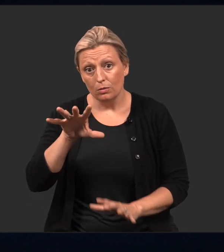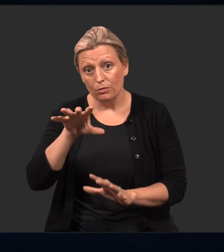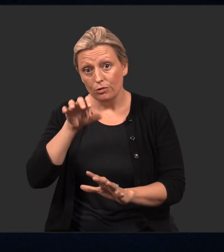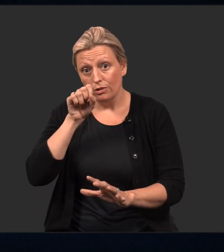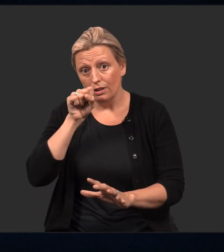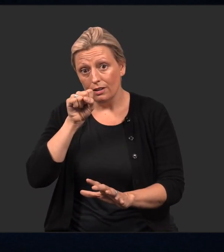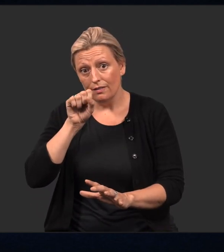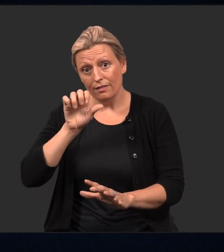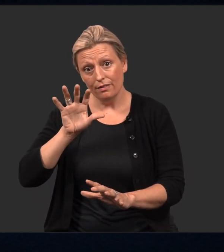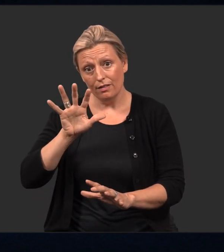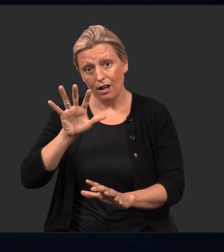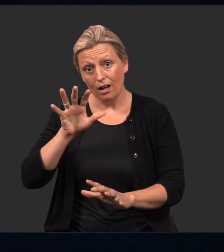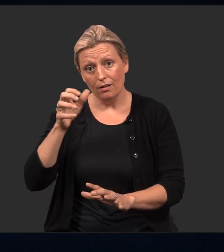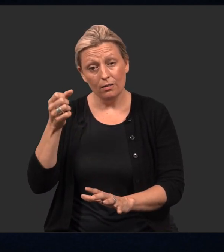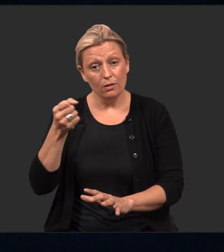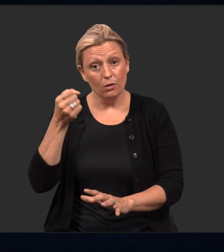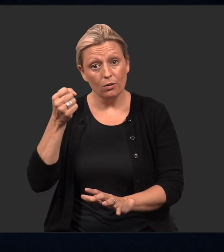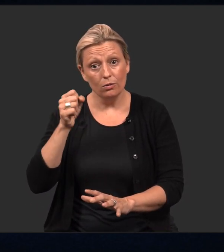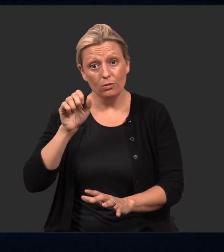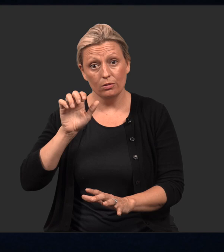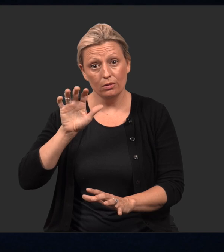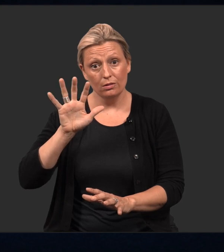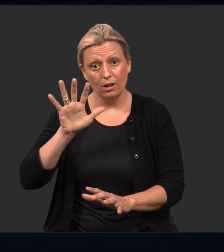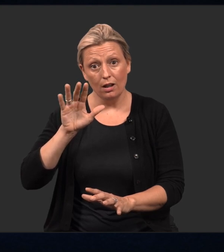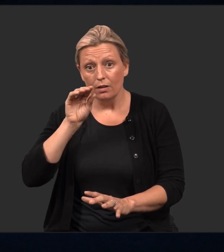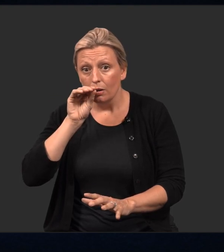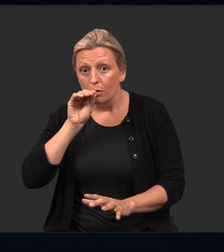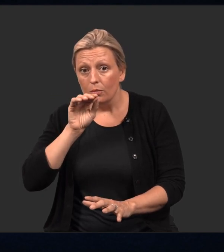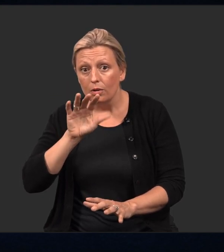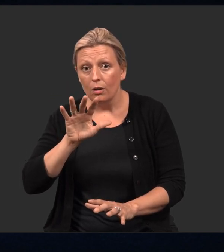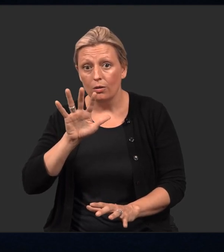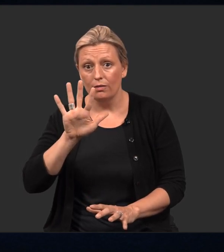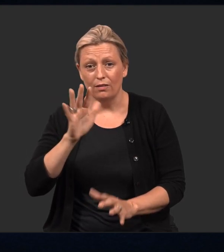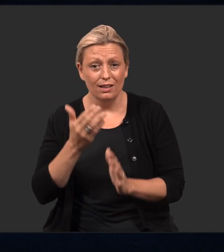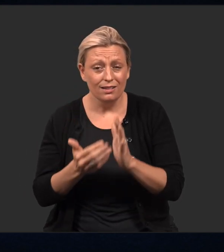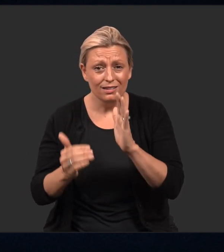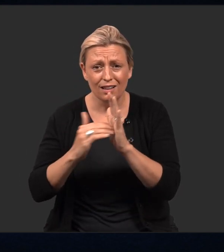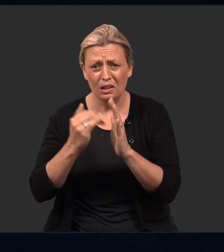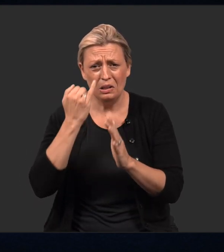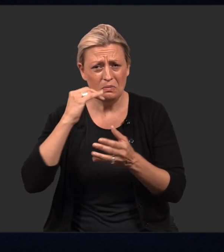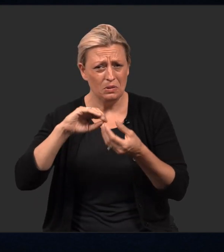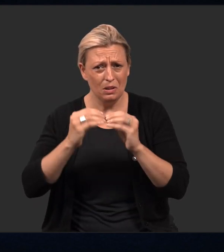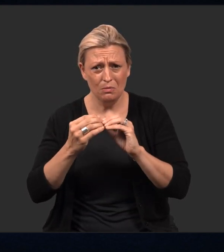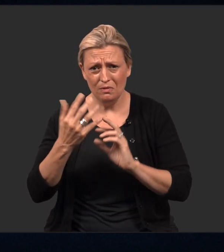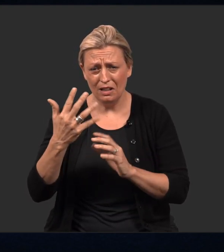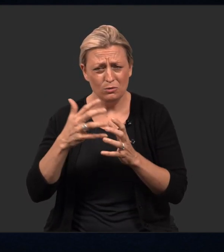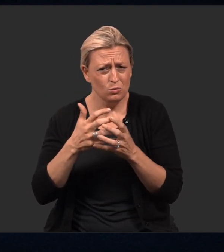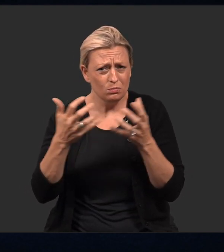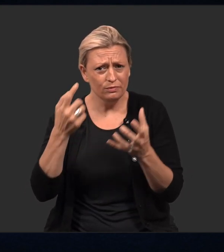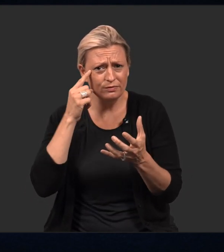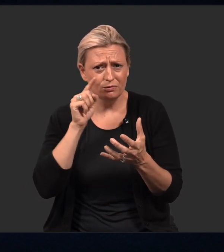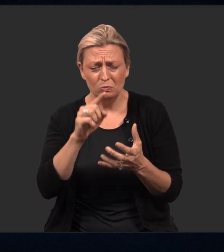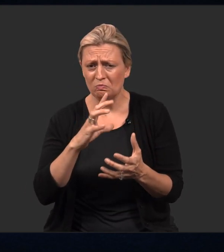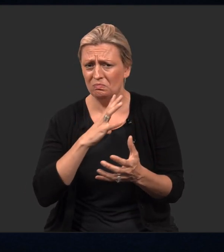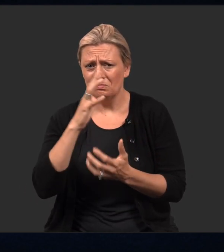You will inhale through the nose to a count of 5, then hold your breath for another 5 count, and exhale to a count of 5. And again, if that number is too long for you,